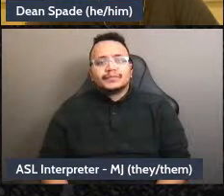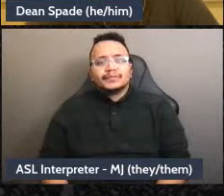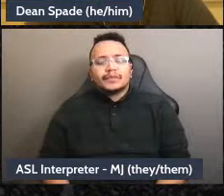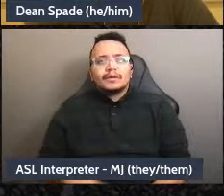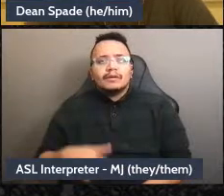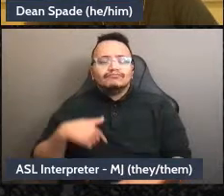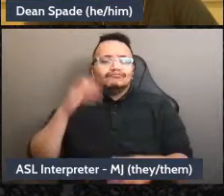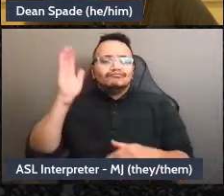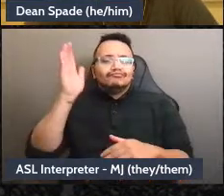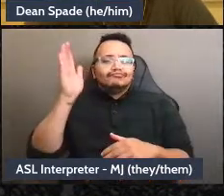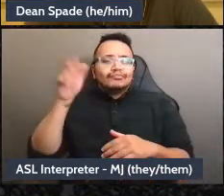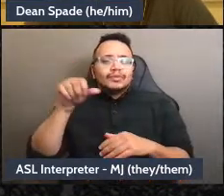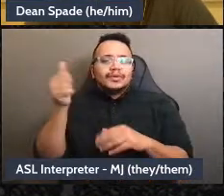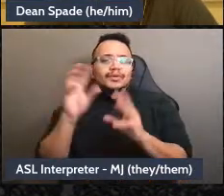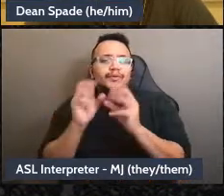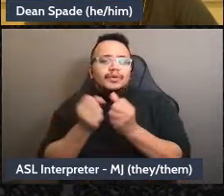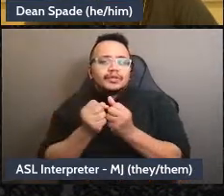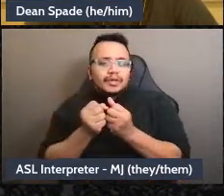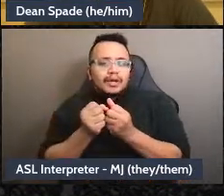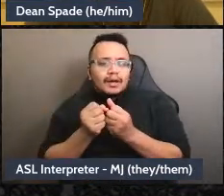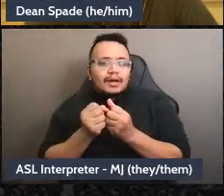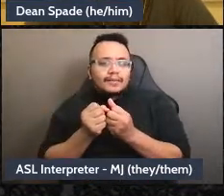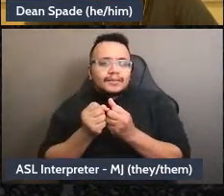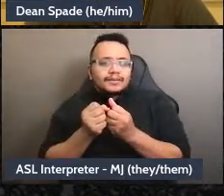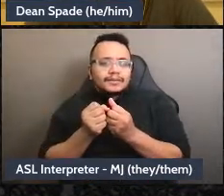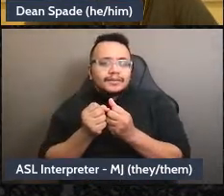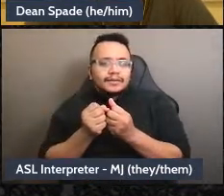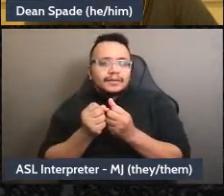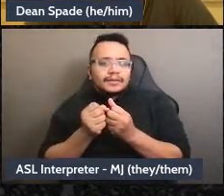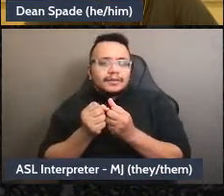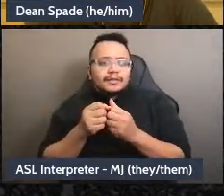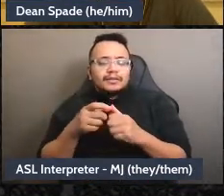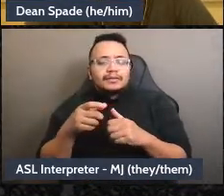are like “I'm worried that that's going to be bad for us in various ways, or I've had